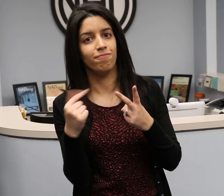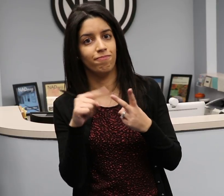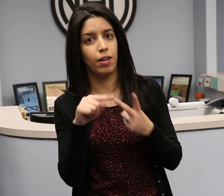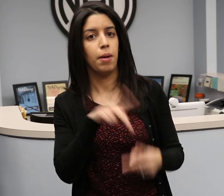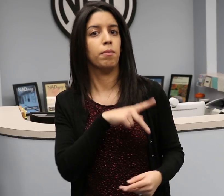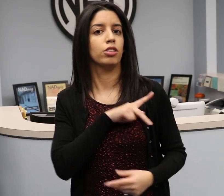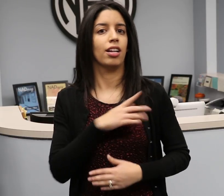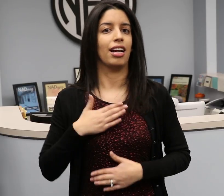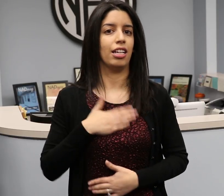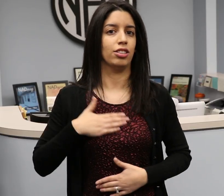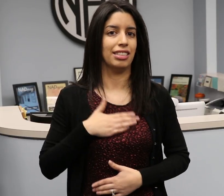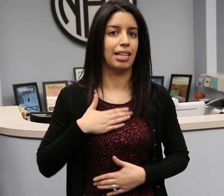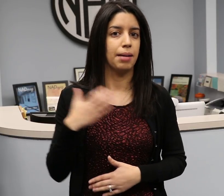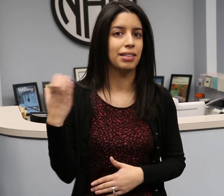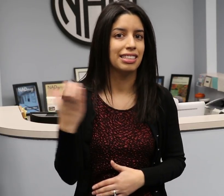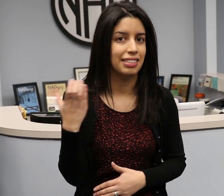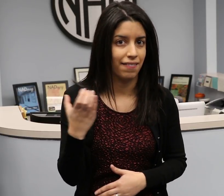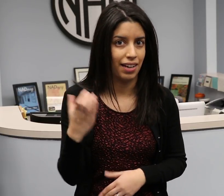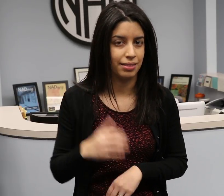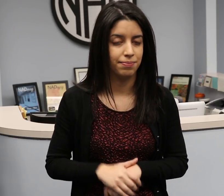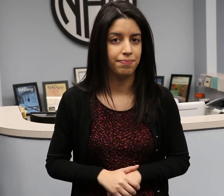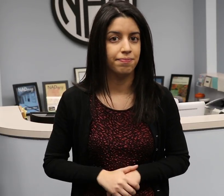personal entertainment device (PED) with accessible, comparable video content.